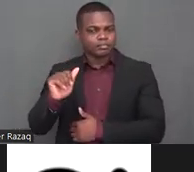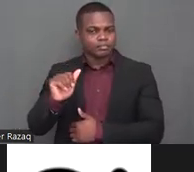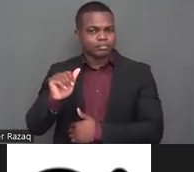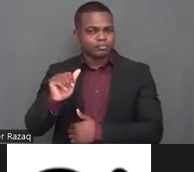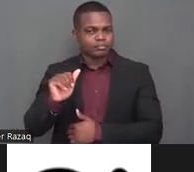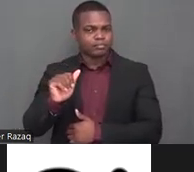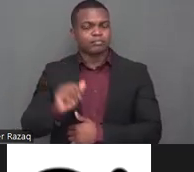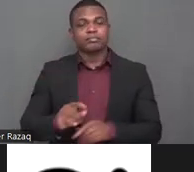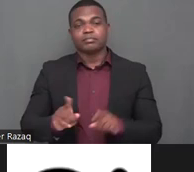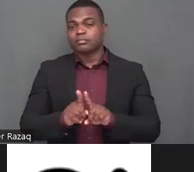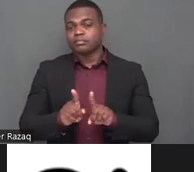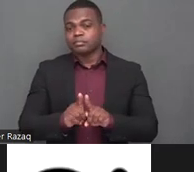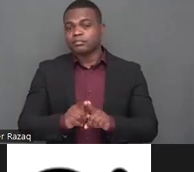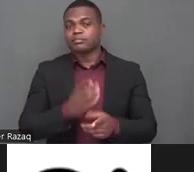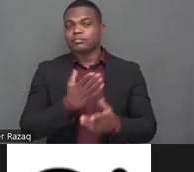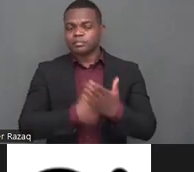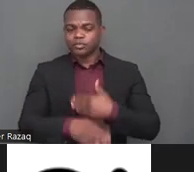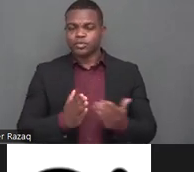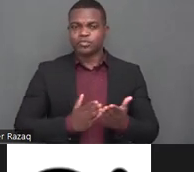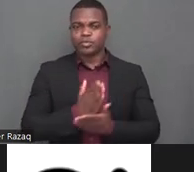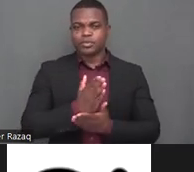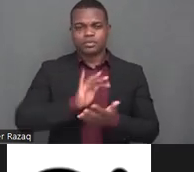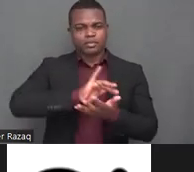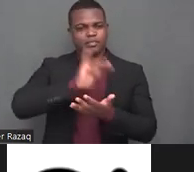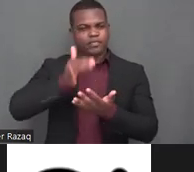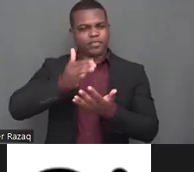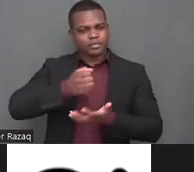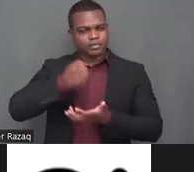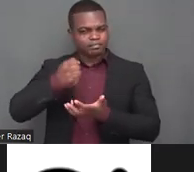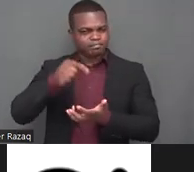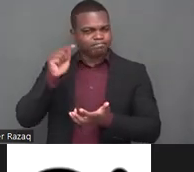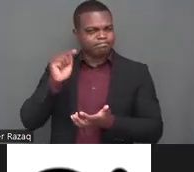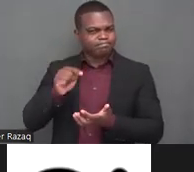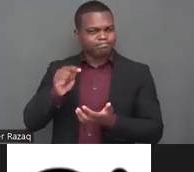the works of the organization of person with disabilities in indonesia become